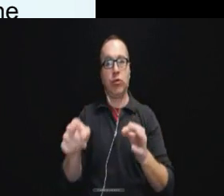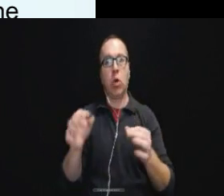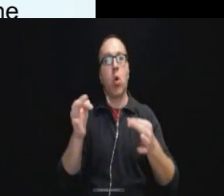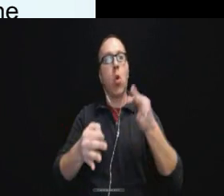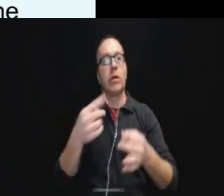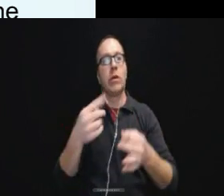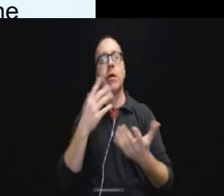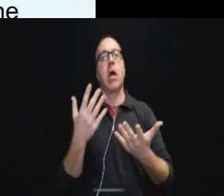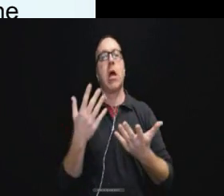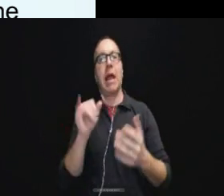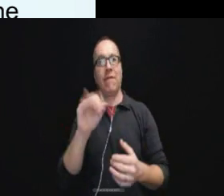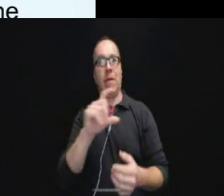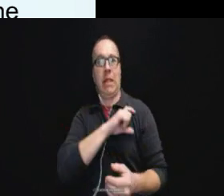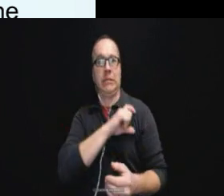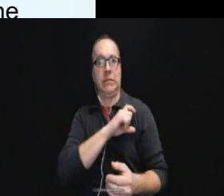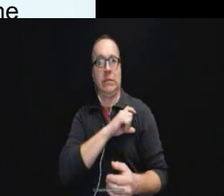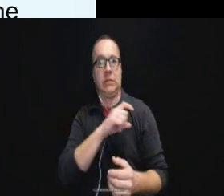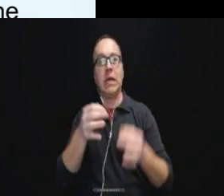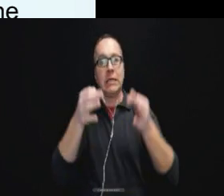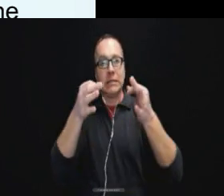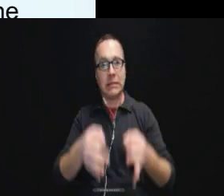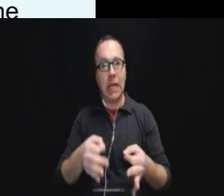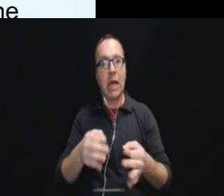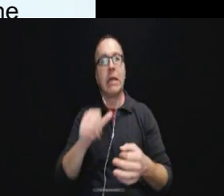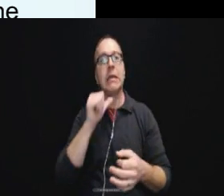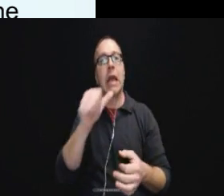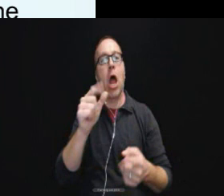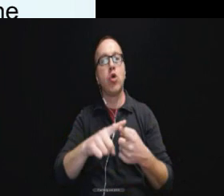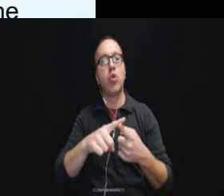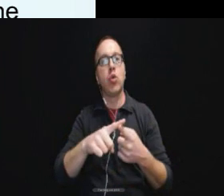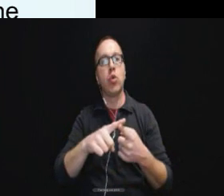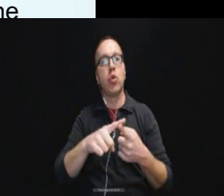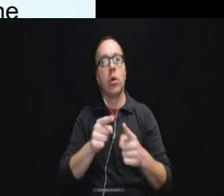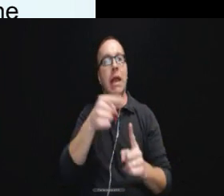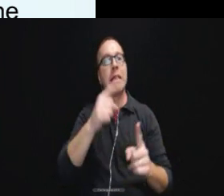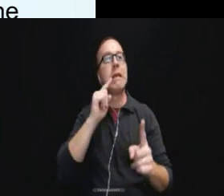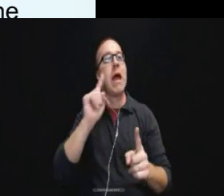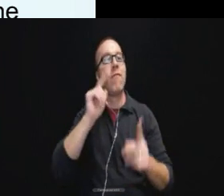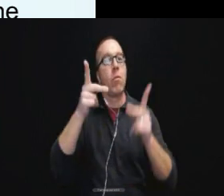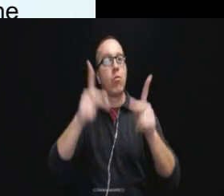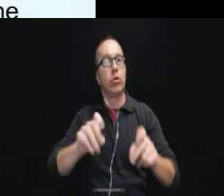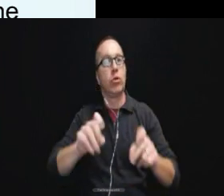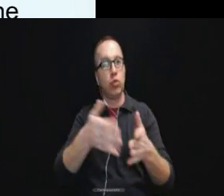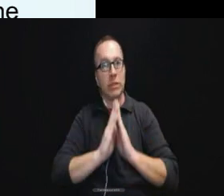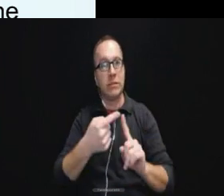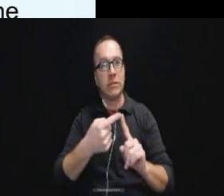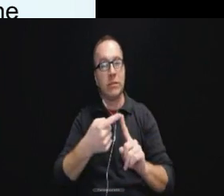agency decides not defer to a deaf individual's request, the burden is on the law enforcement